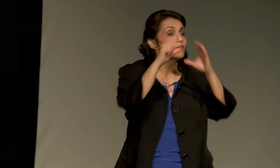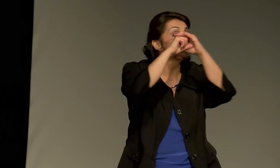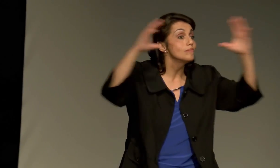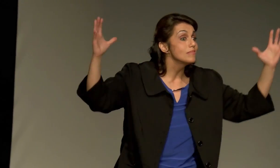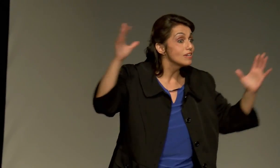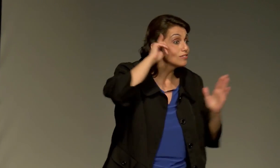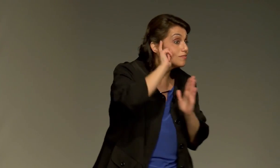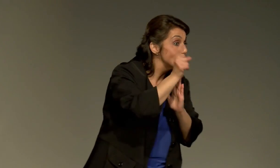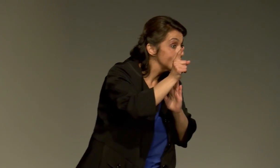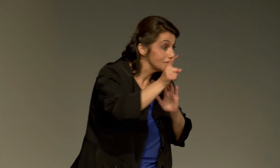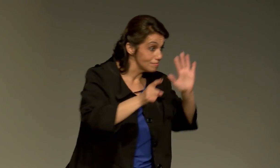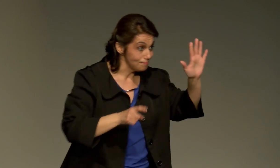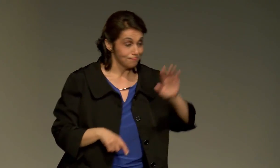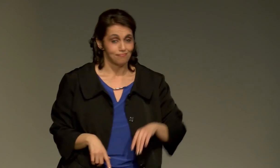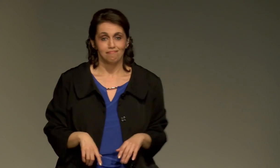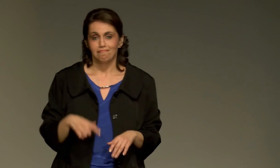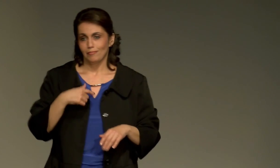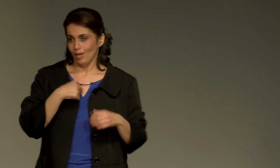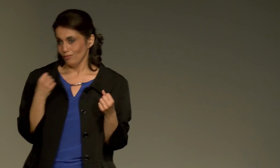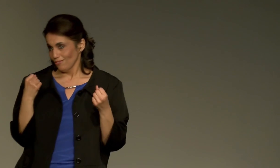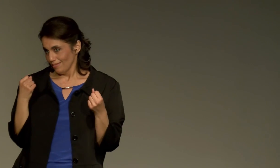So, imagine this for a moment.